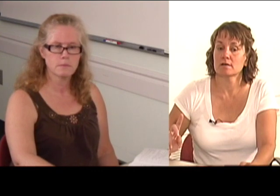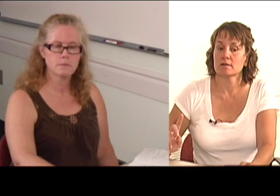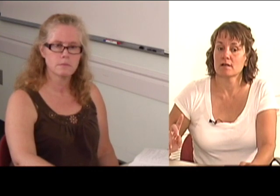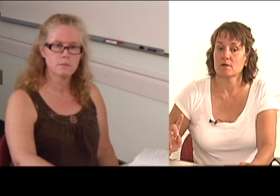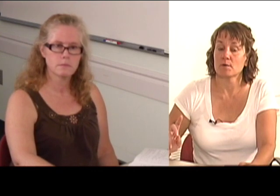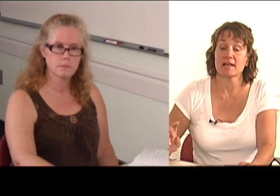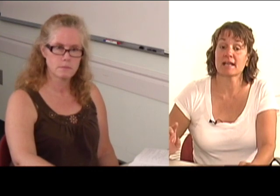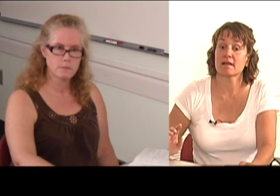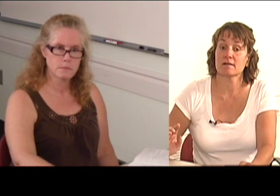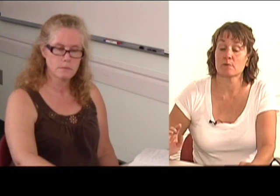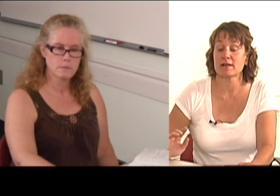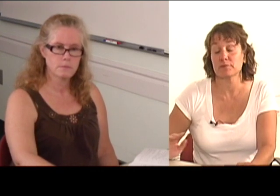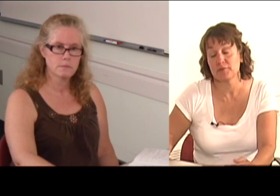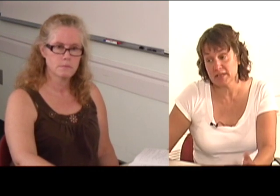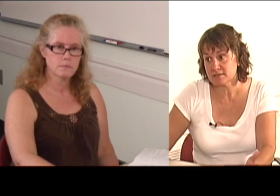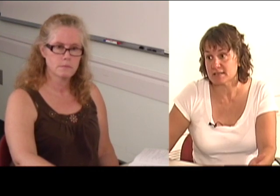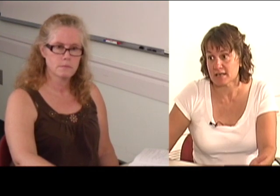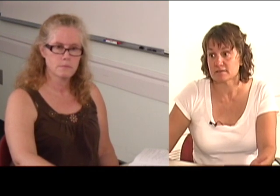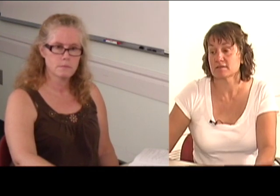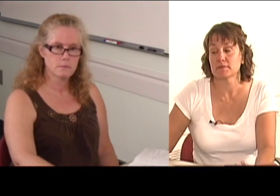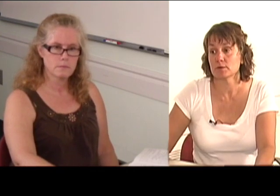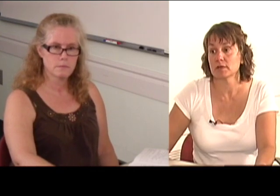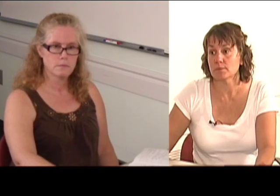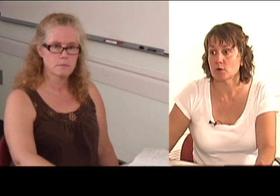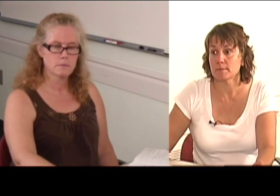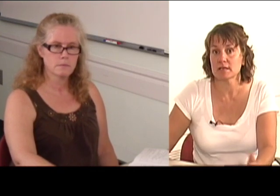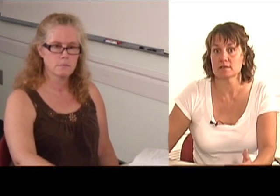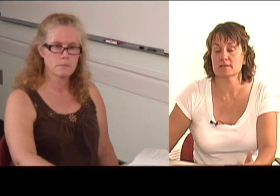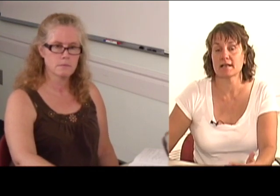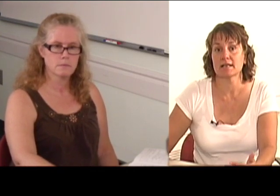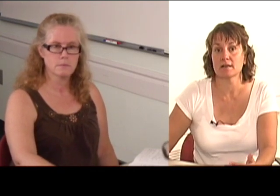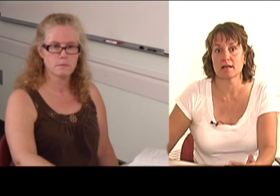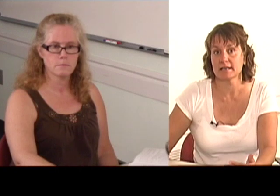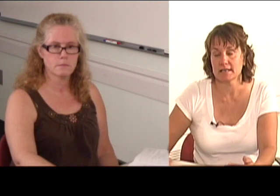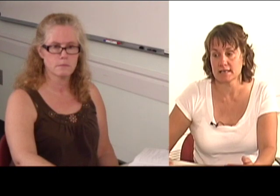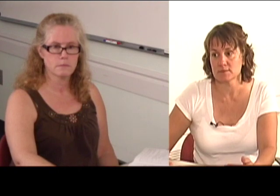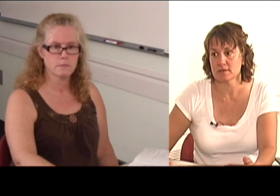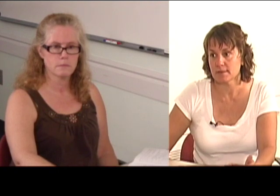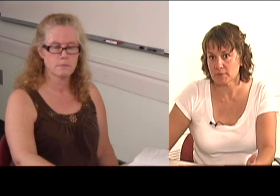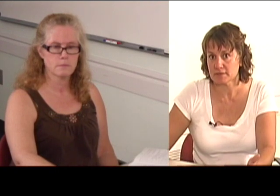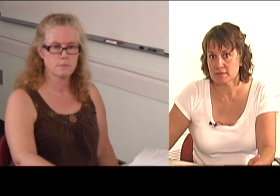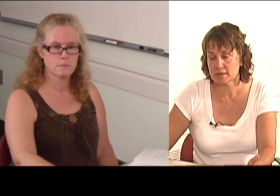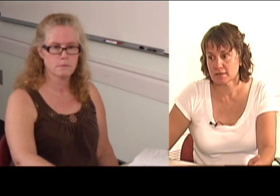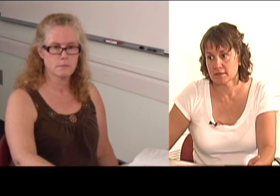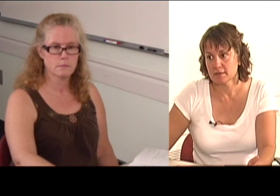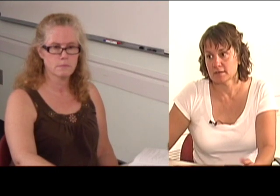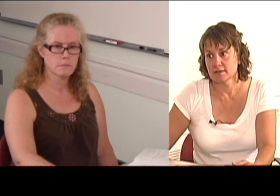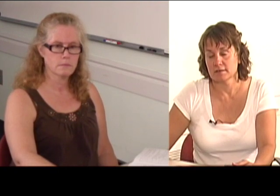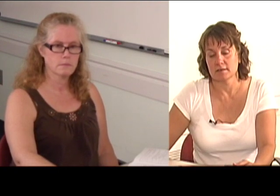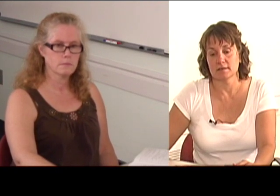I can't, well, I refuse to answer the phone anymore because I cannot get names and numbers.